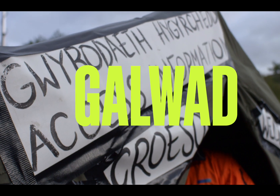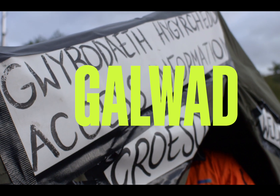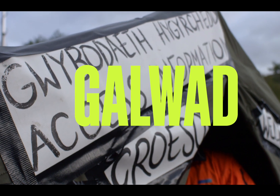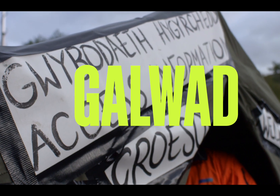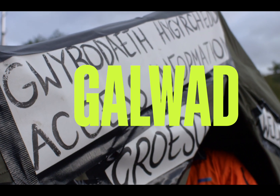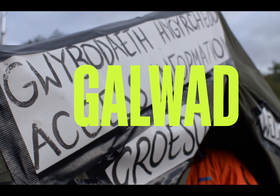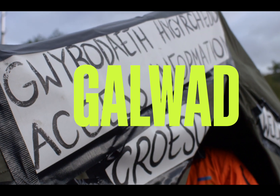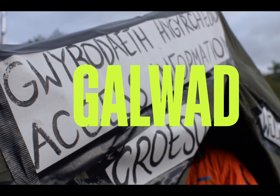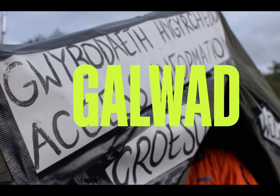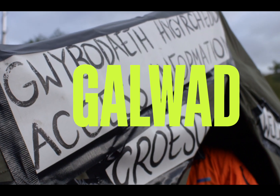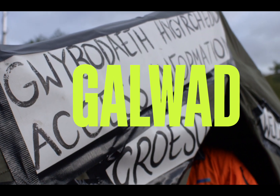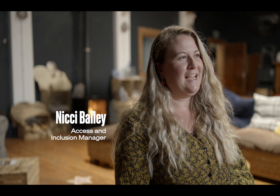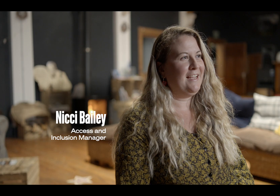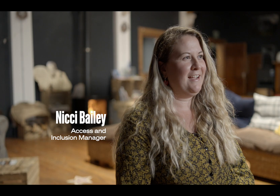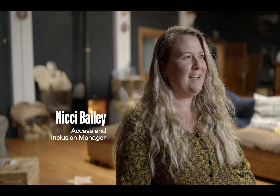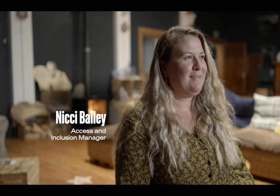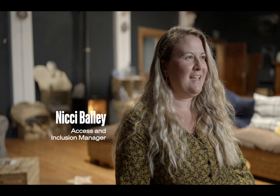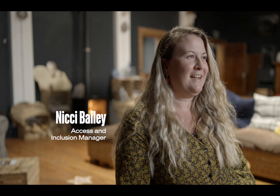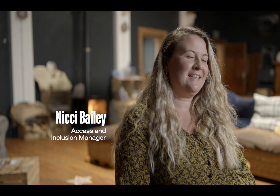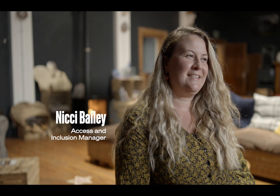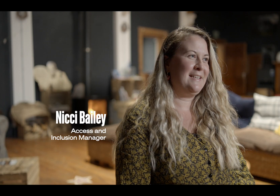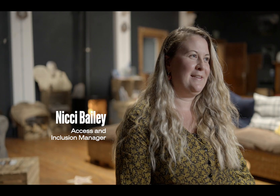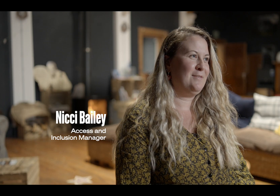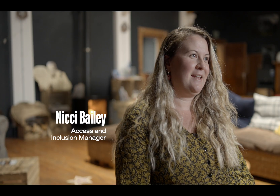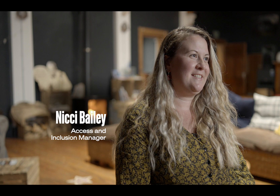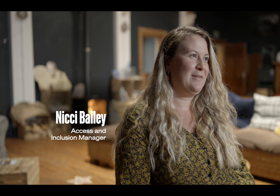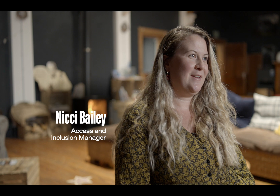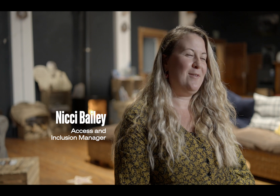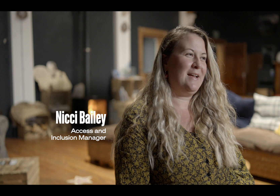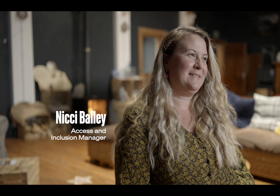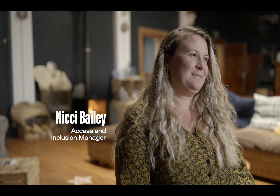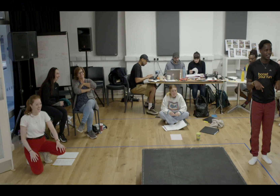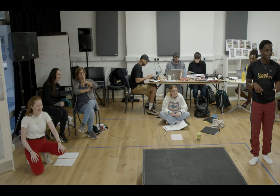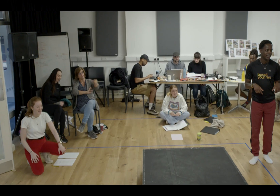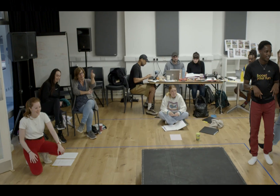My name is Nicci Bailey and I am the Access and Inclusion Manager for GALWAD.